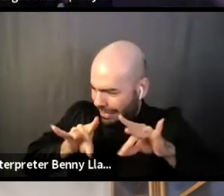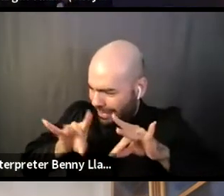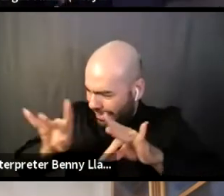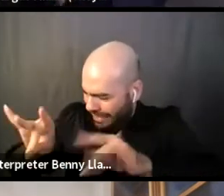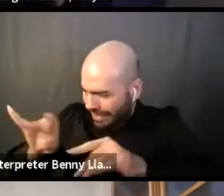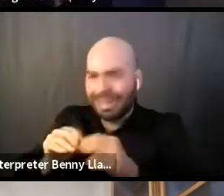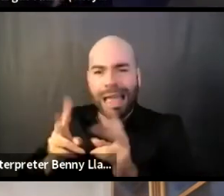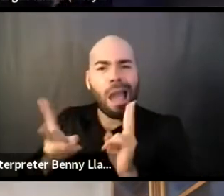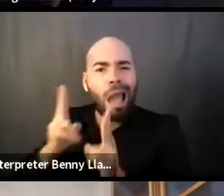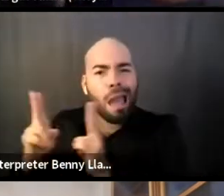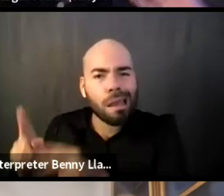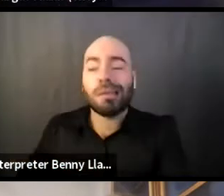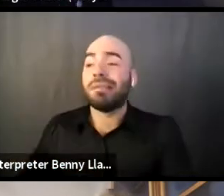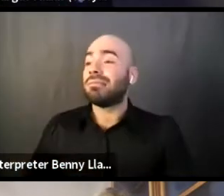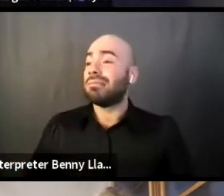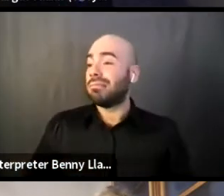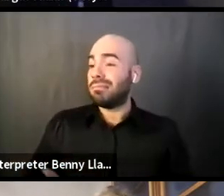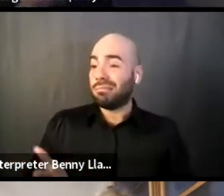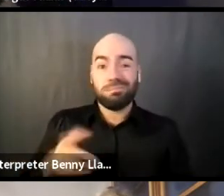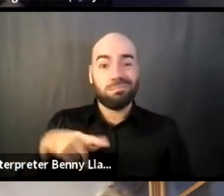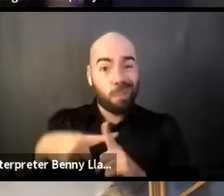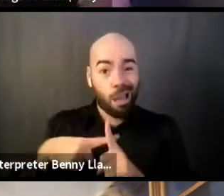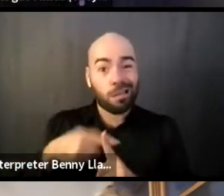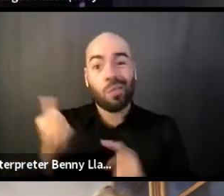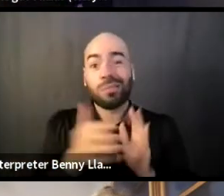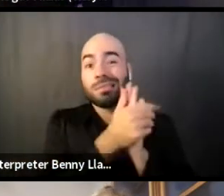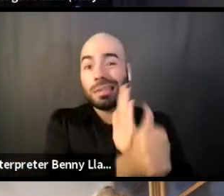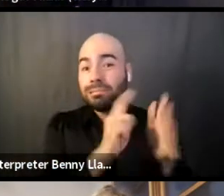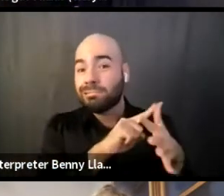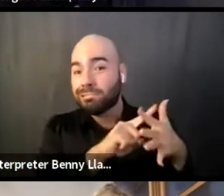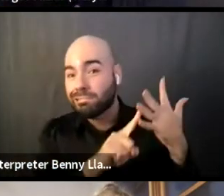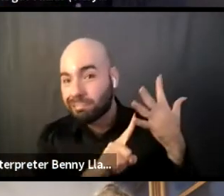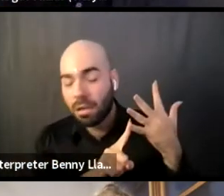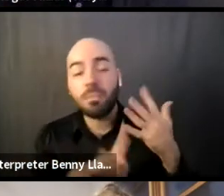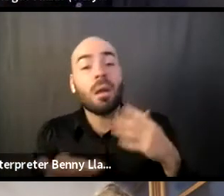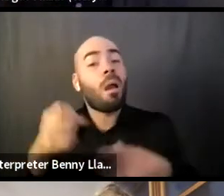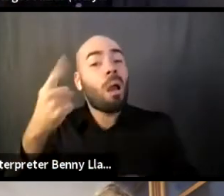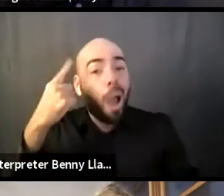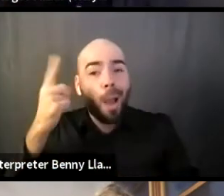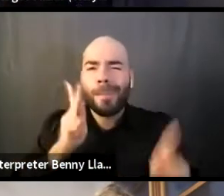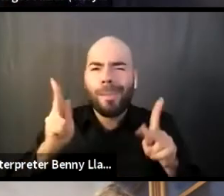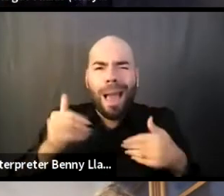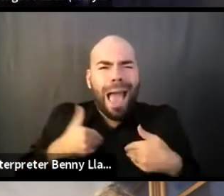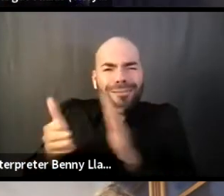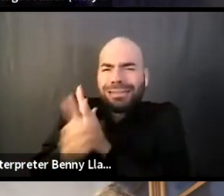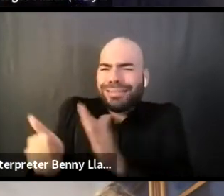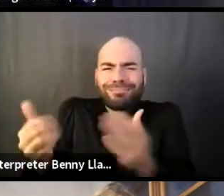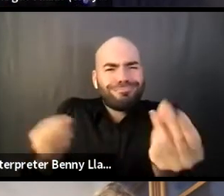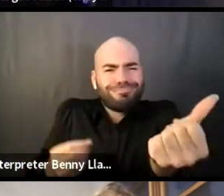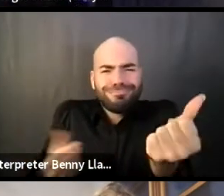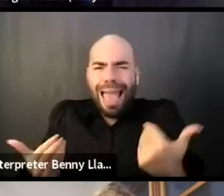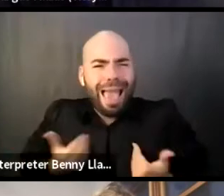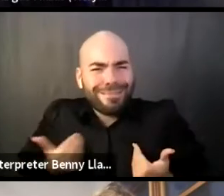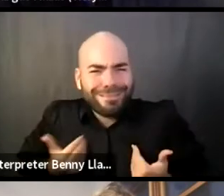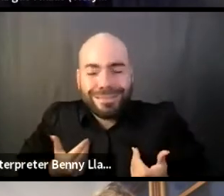to hold all of this by myself, and it's like, well, first off, there are other people who already have this skills where that's the thing that they love doing, the thing that brings them joy.